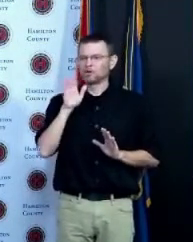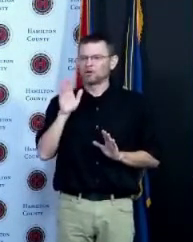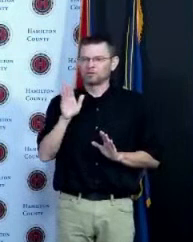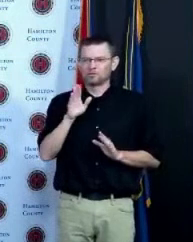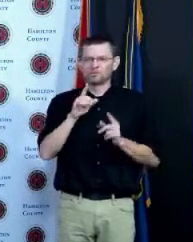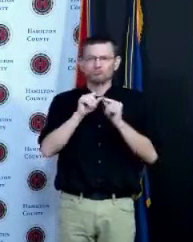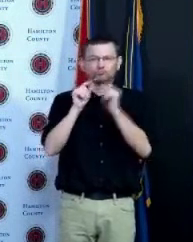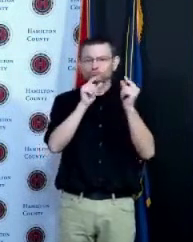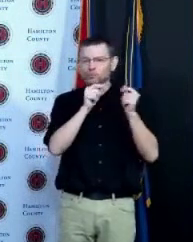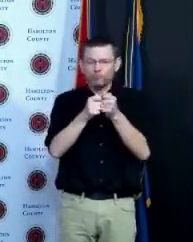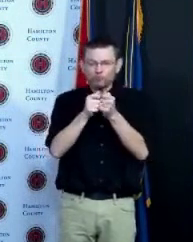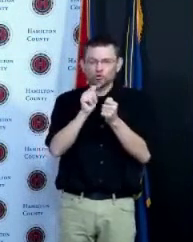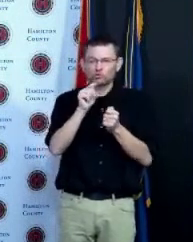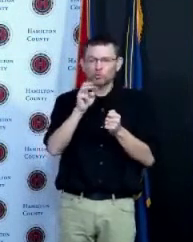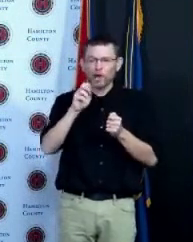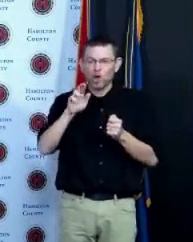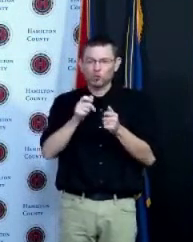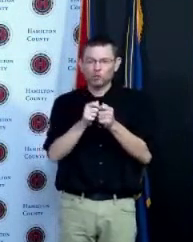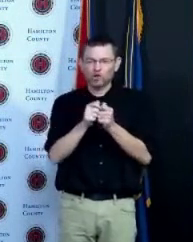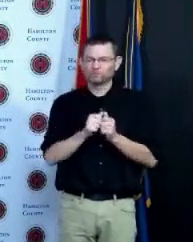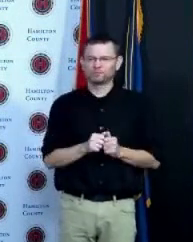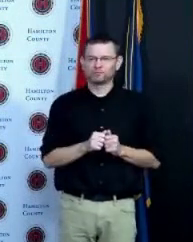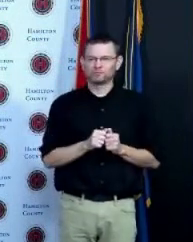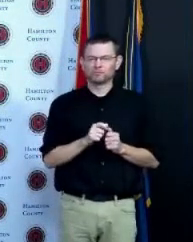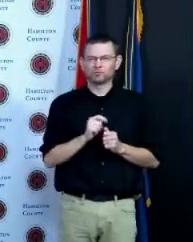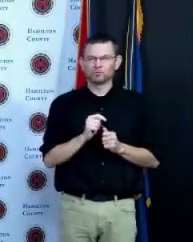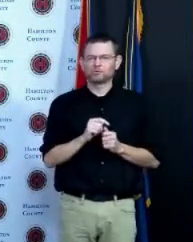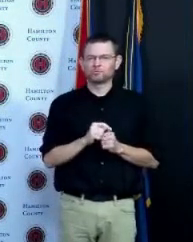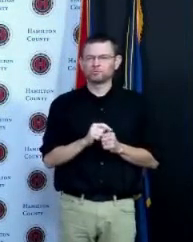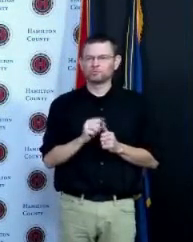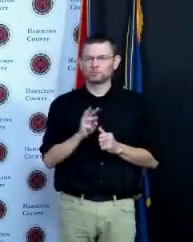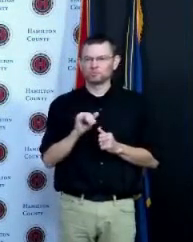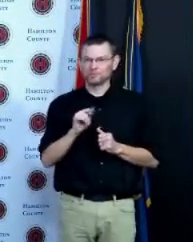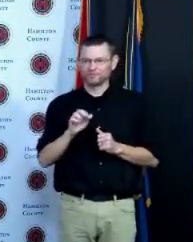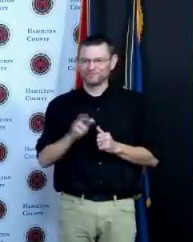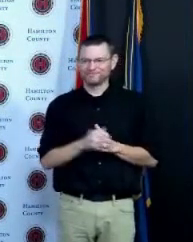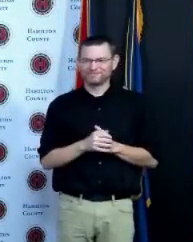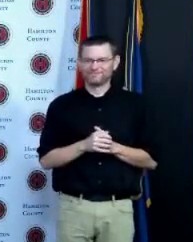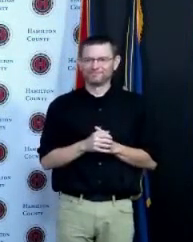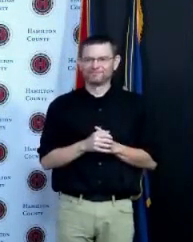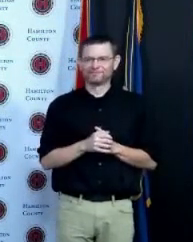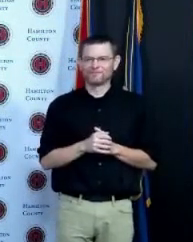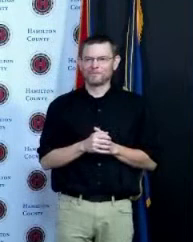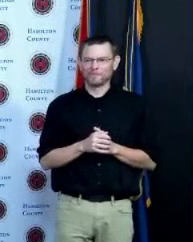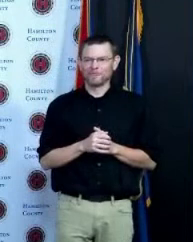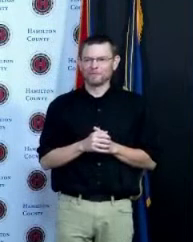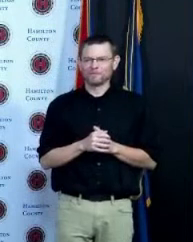things repeatedly and Dr Anthony Fauci has given many interviews after January and February and